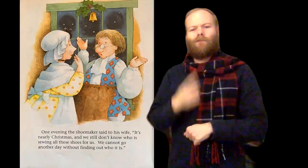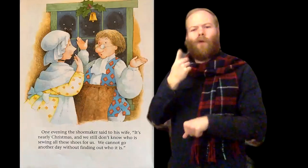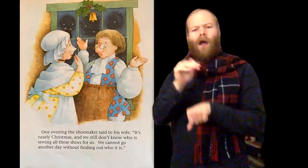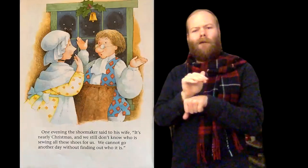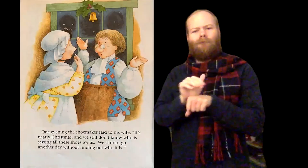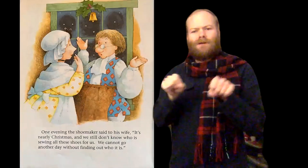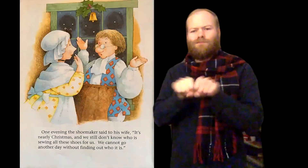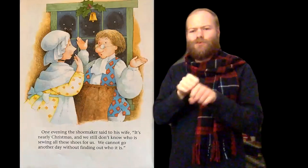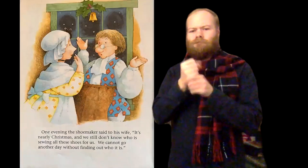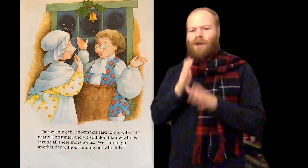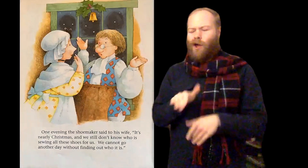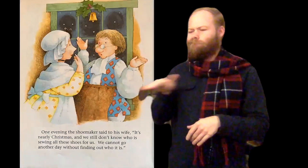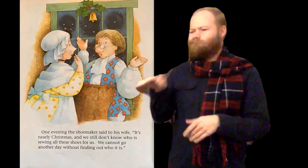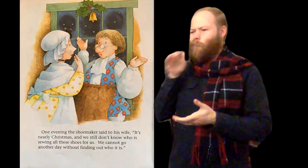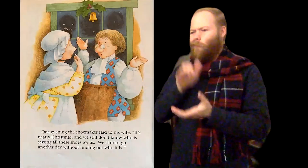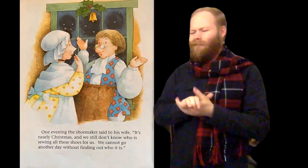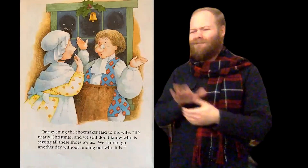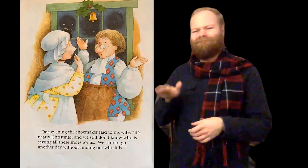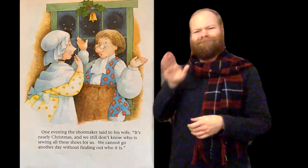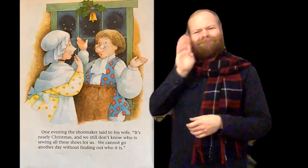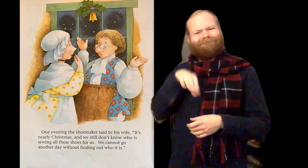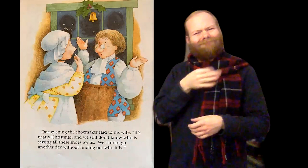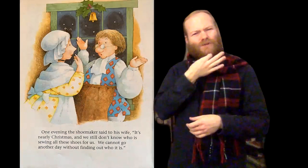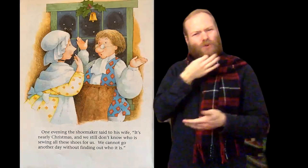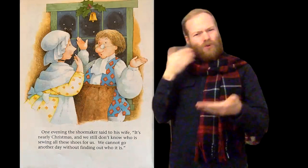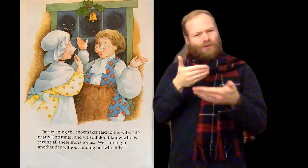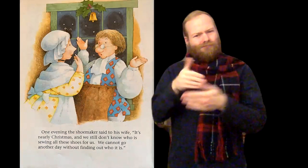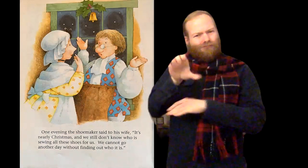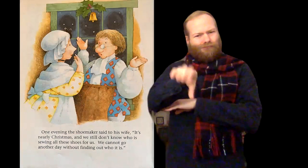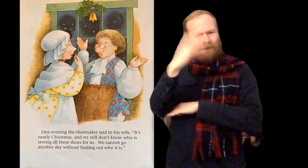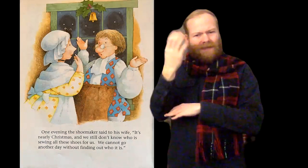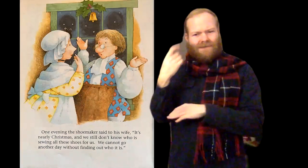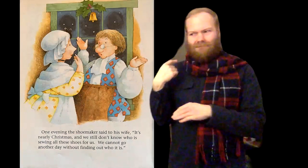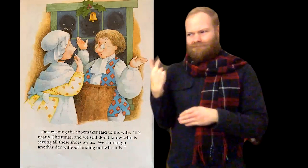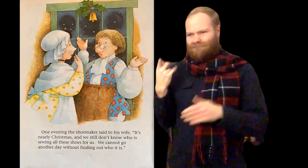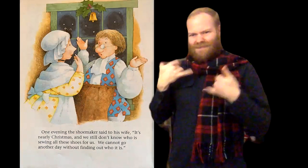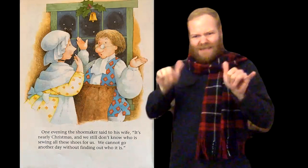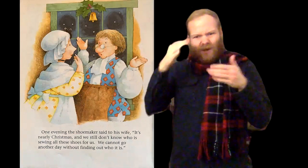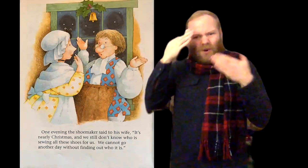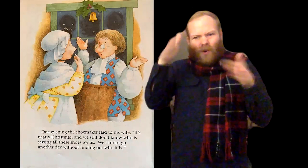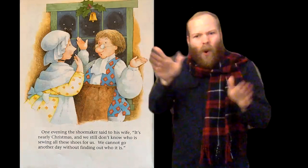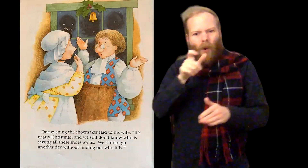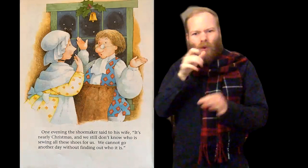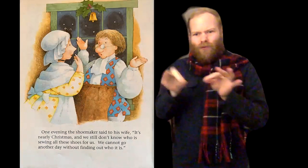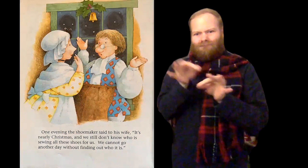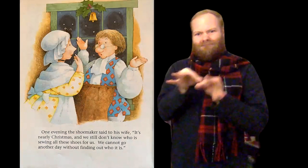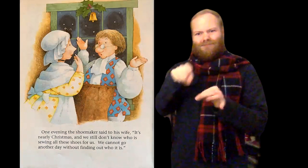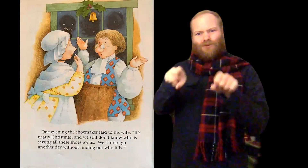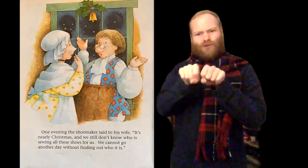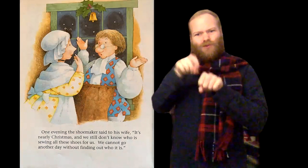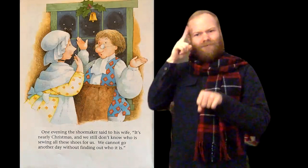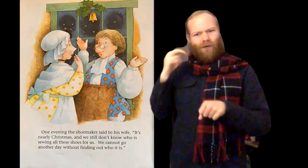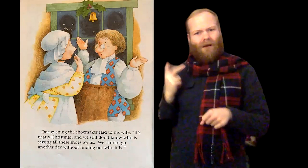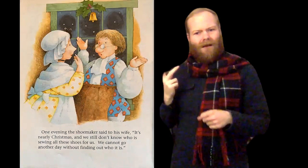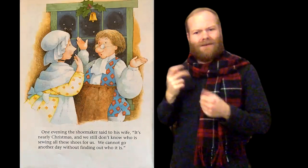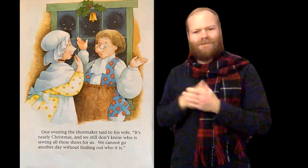One evening the shoemaker said to his wife, “It’s nearly Christmas, and we still don’t know who is sewing all these shoes for us.